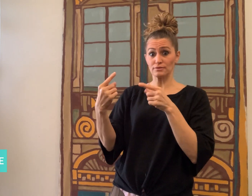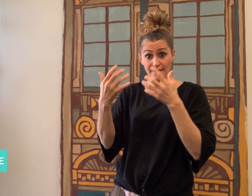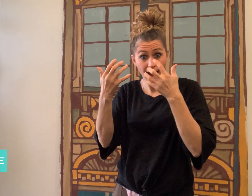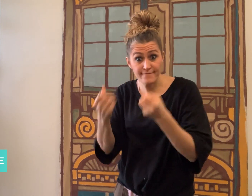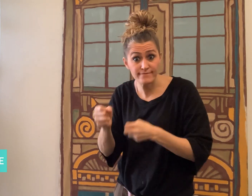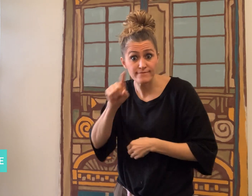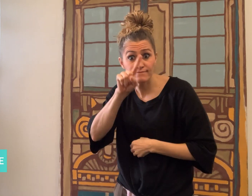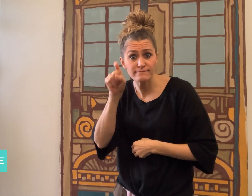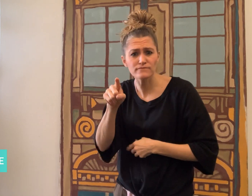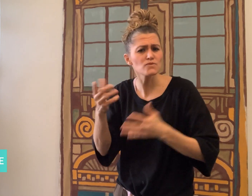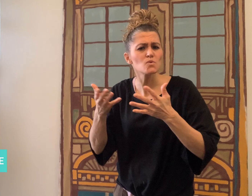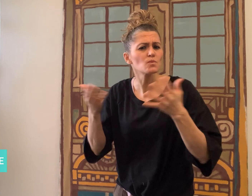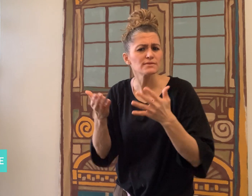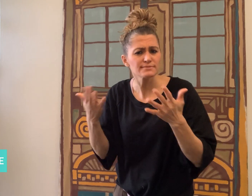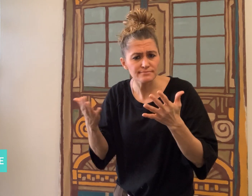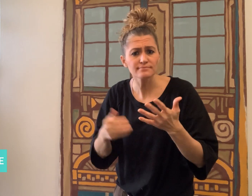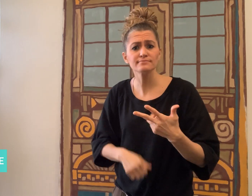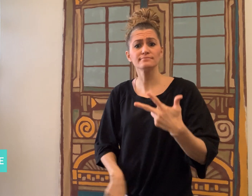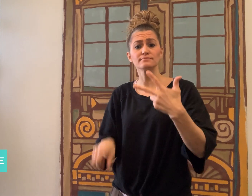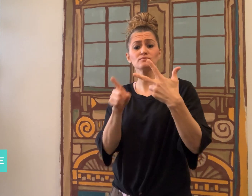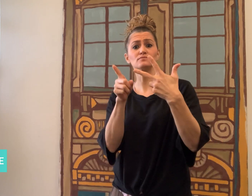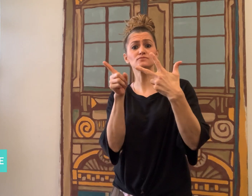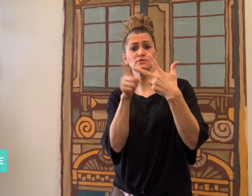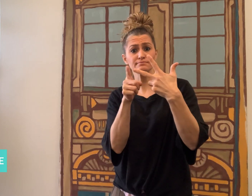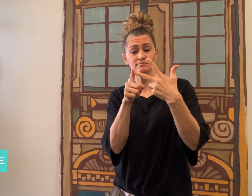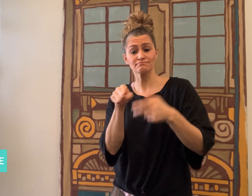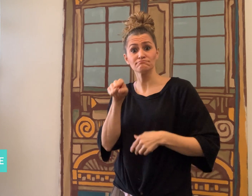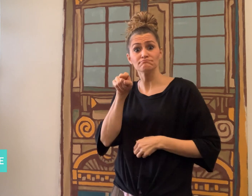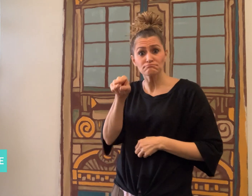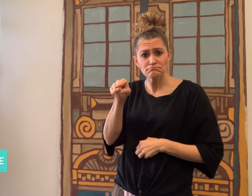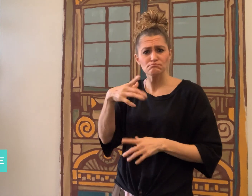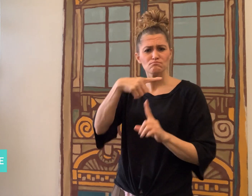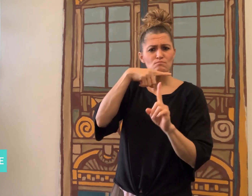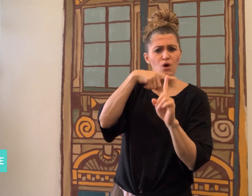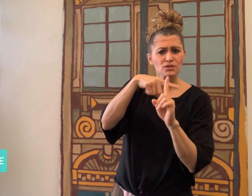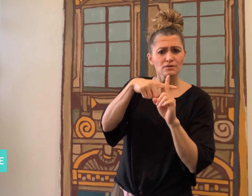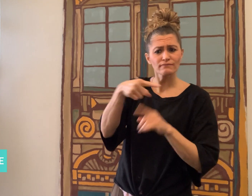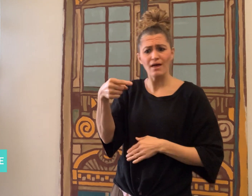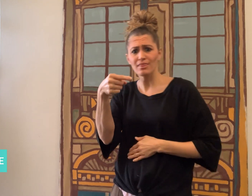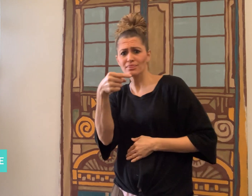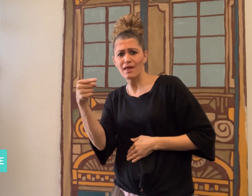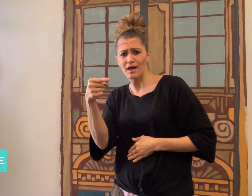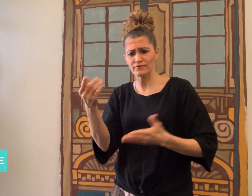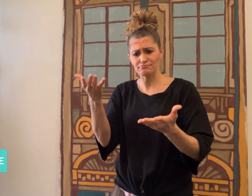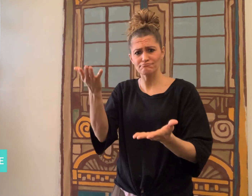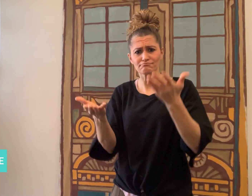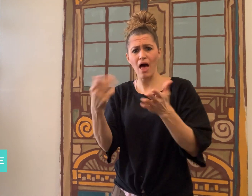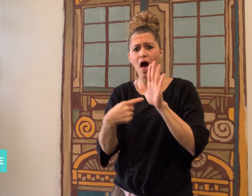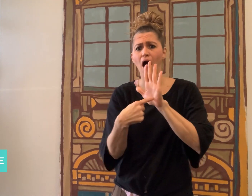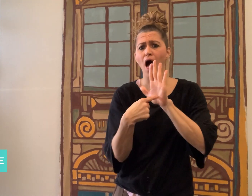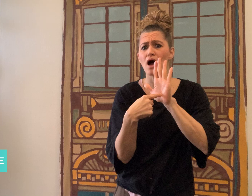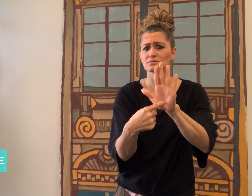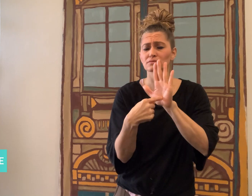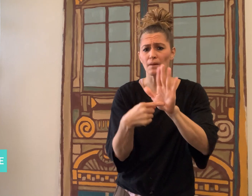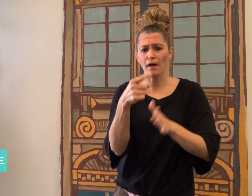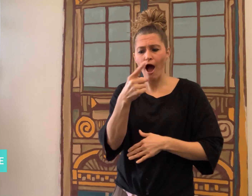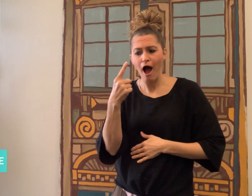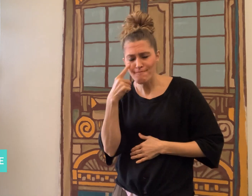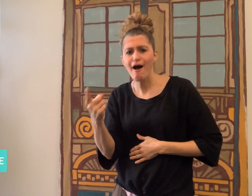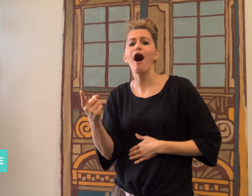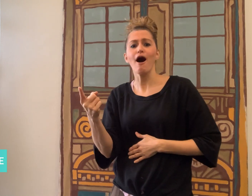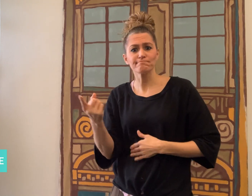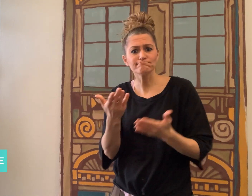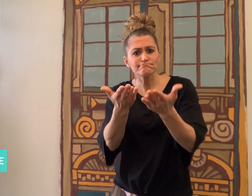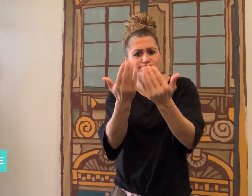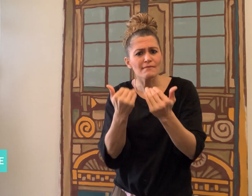which positive and negative examples did you find,